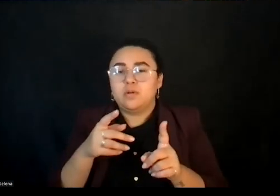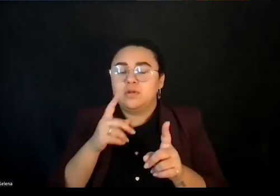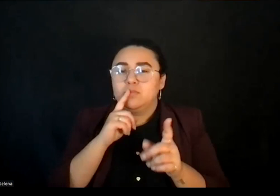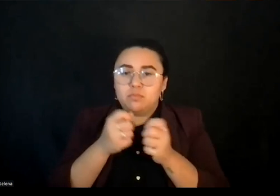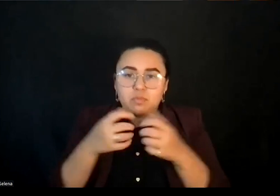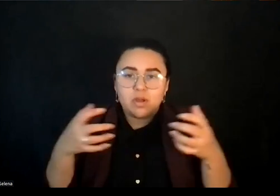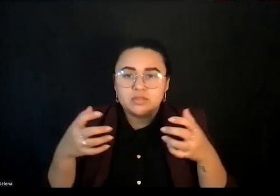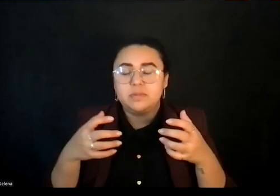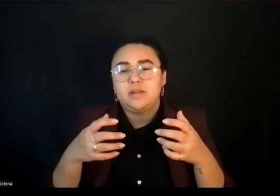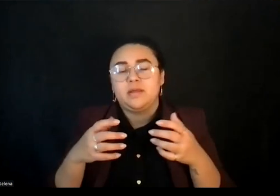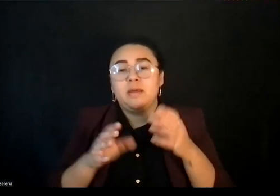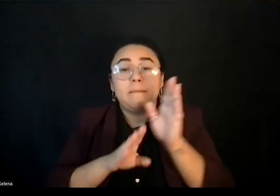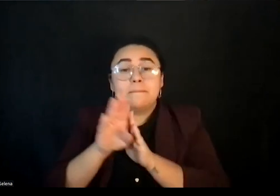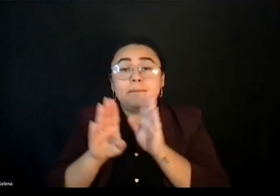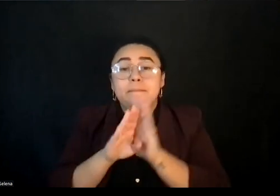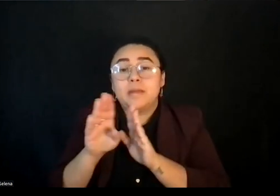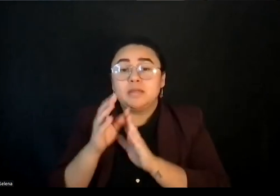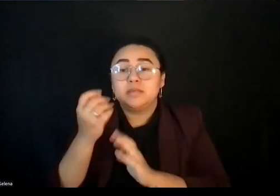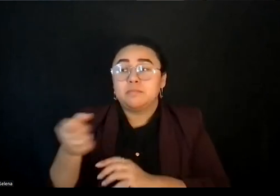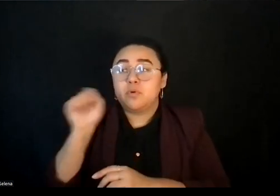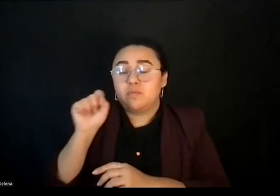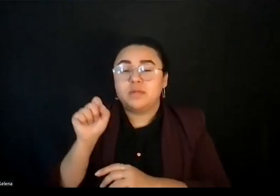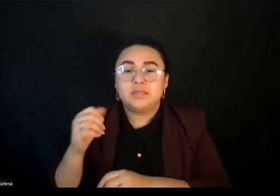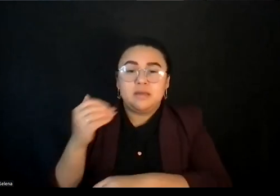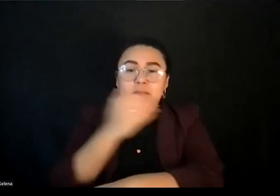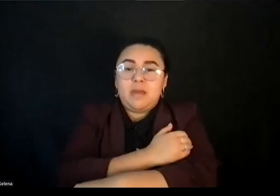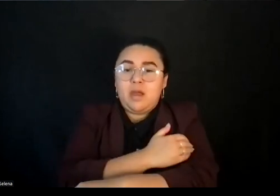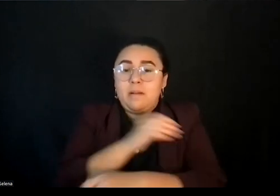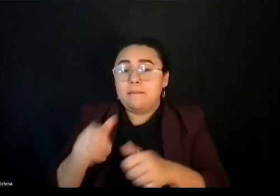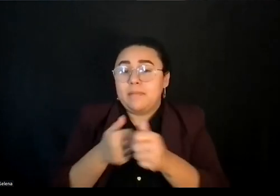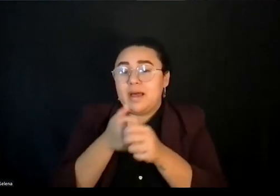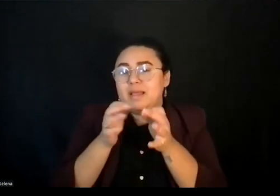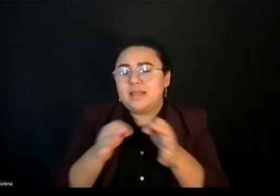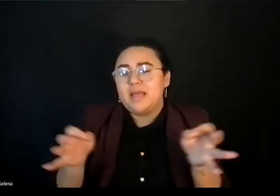I just think that that power over language is so incredibly important.